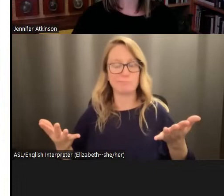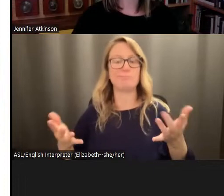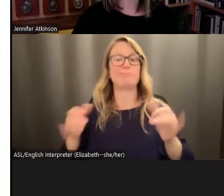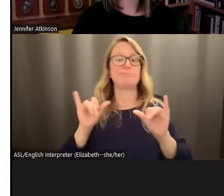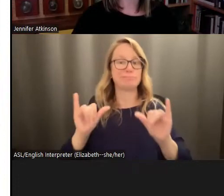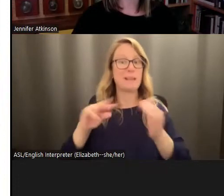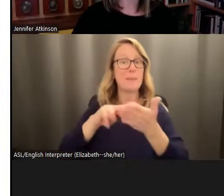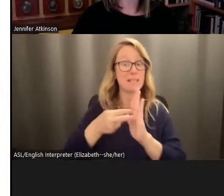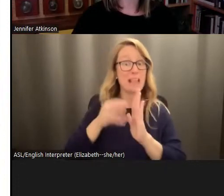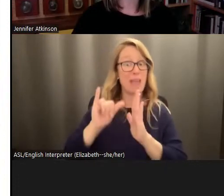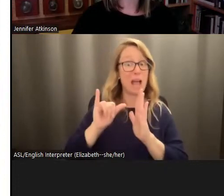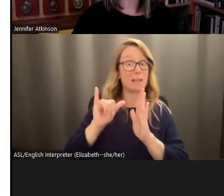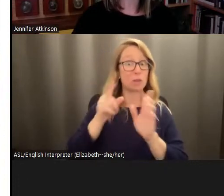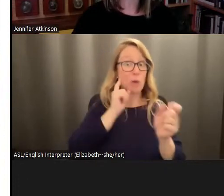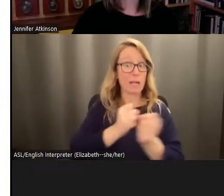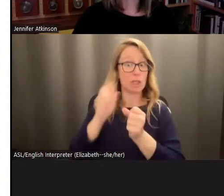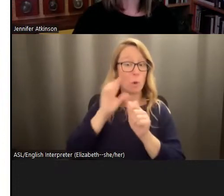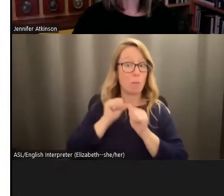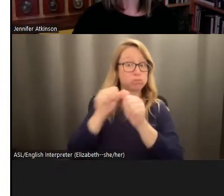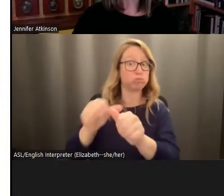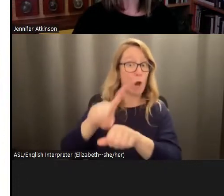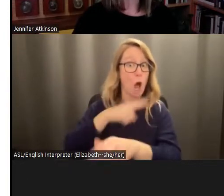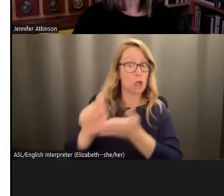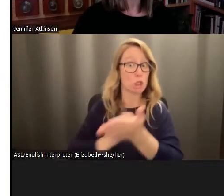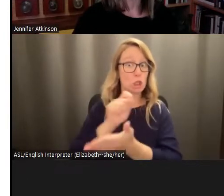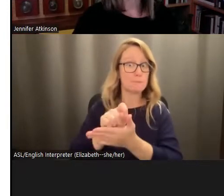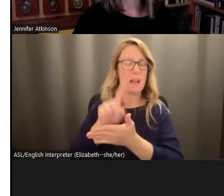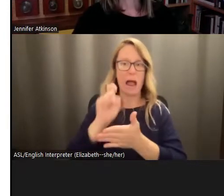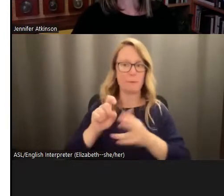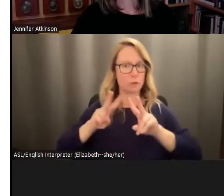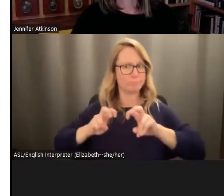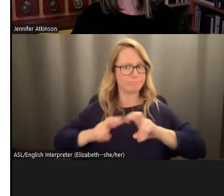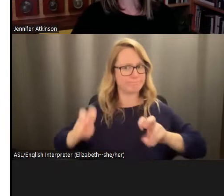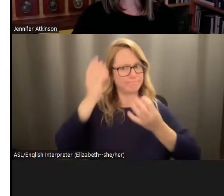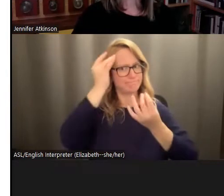a sustainable strategy over the long haul. So I think all of